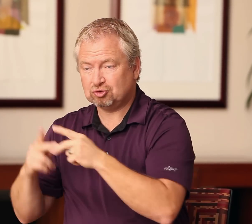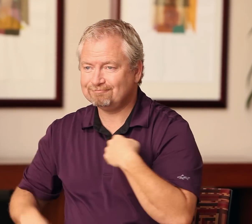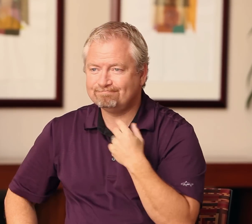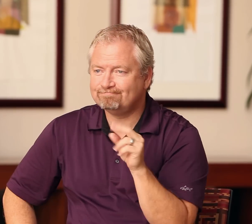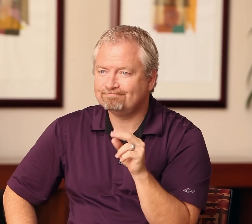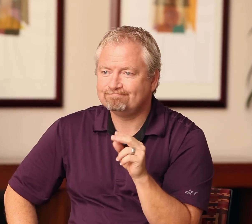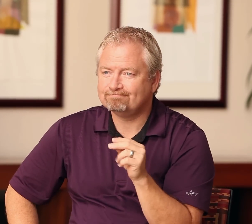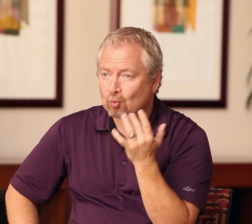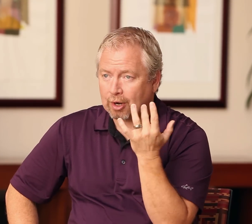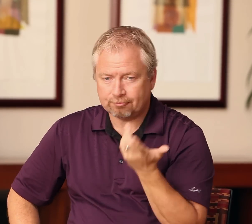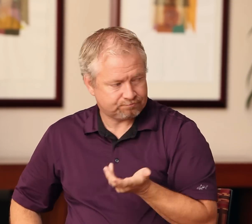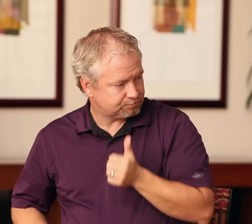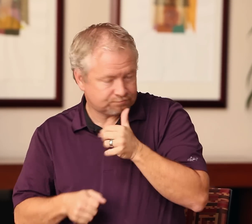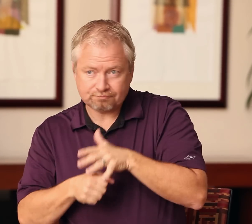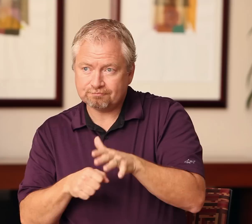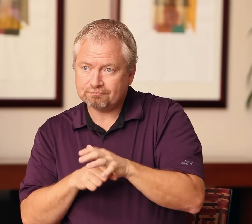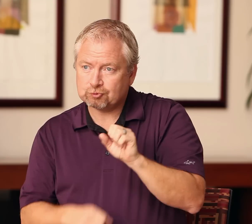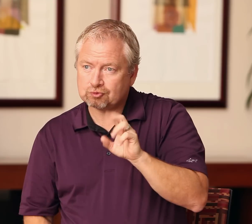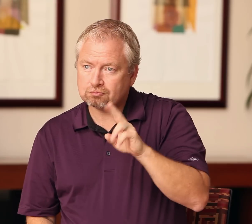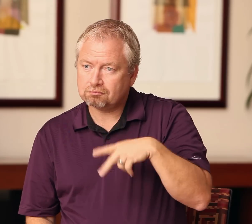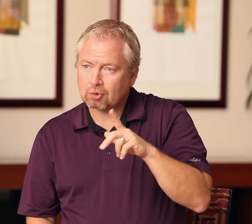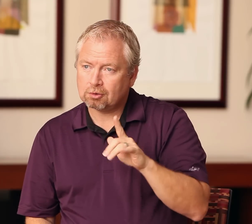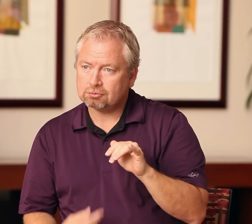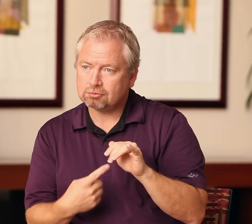deaf interpreters to fill the requests. It's Murphy's Law; supply and demand must